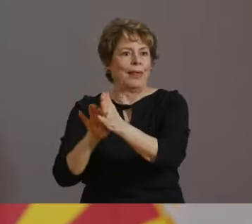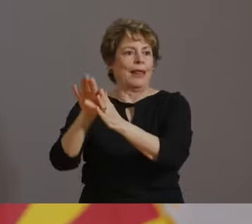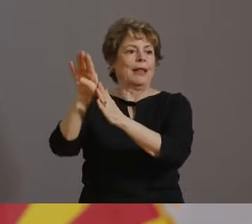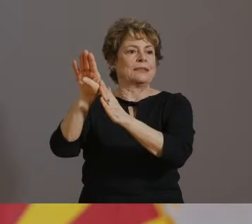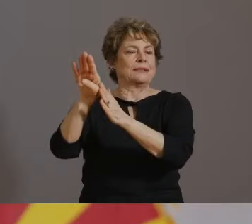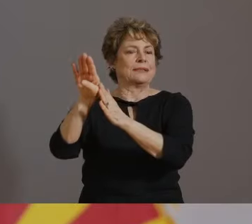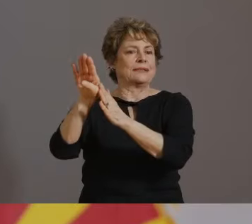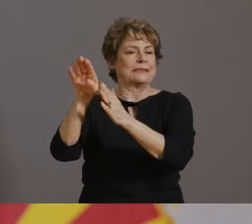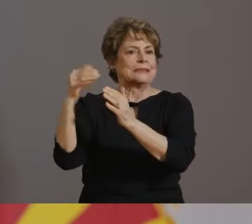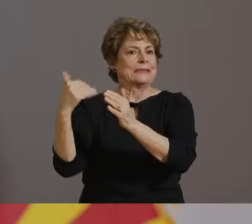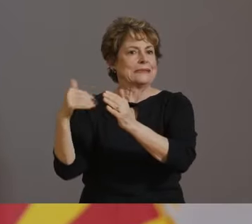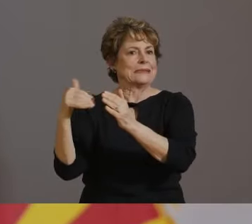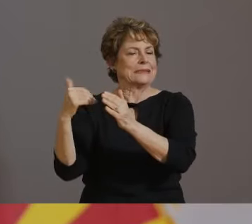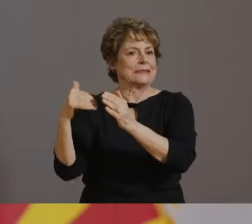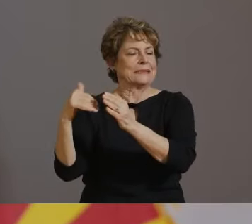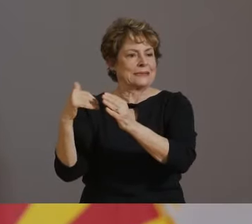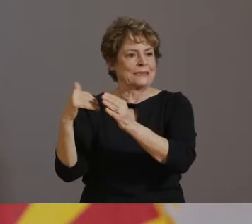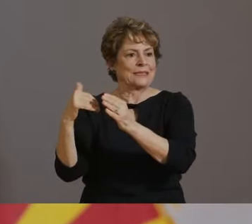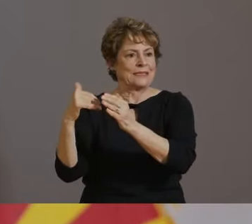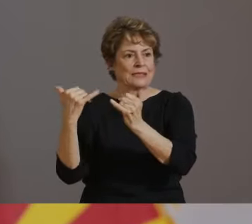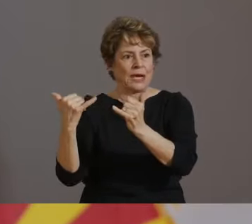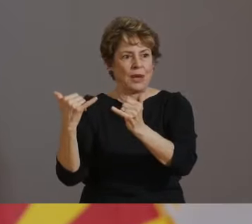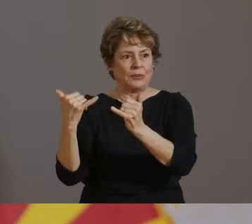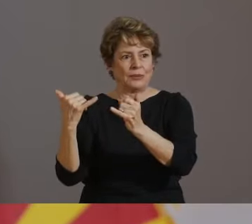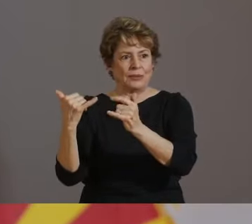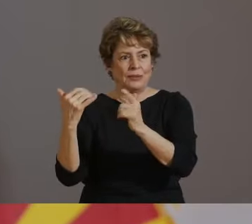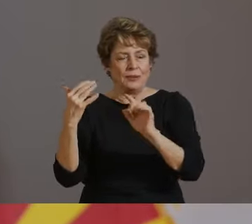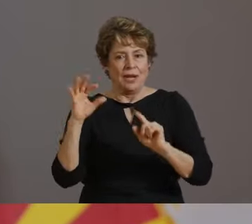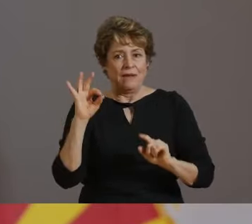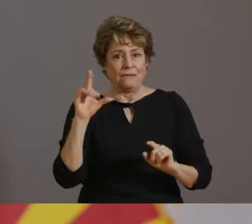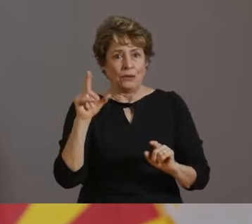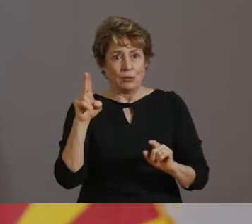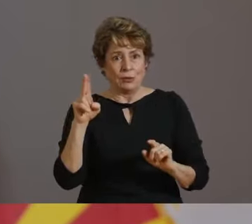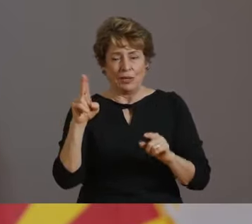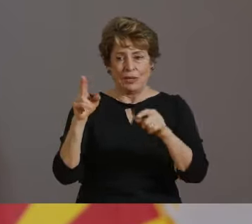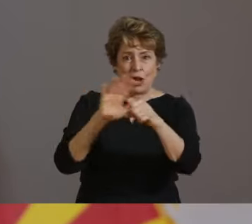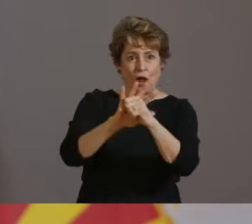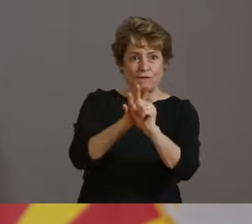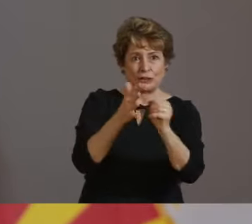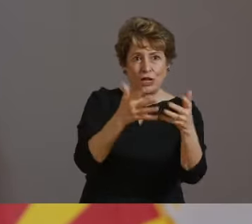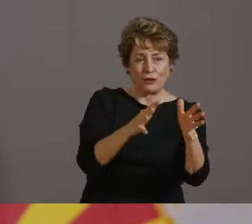WITH THIS UPCOMING FLU SEASON AND WITH COVID-19 STILL CIRCULATING IN OUR COMMUNITIES, THERE'S